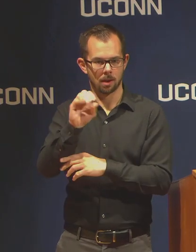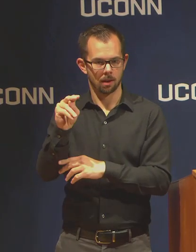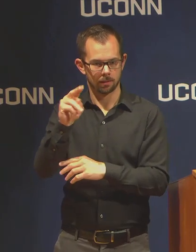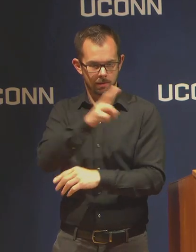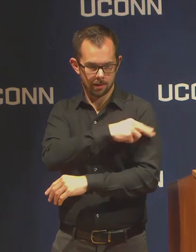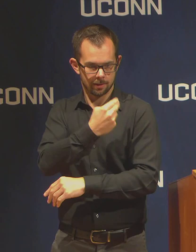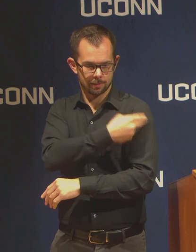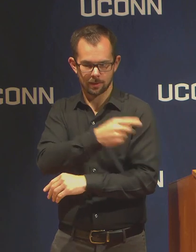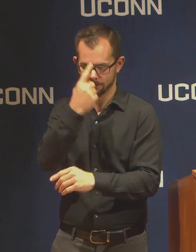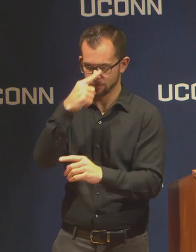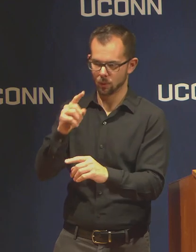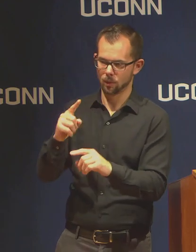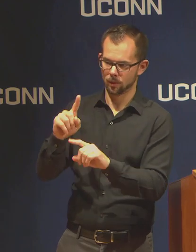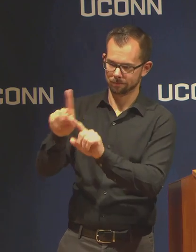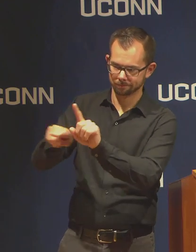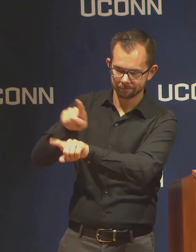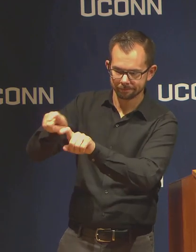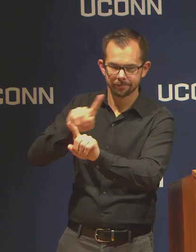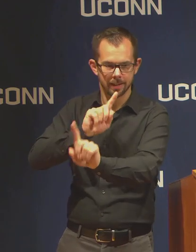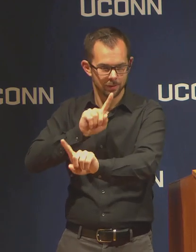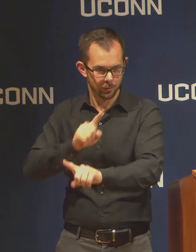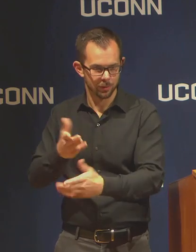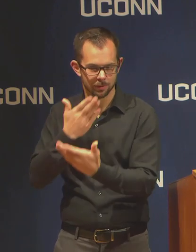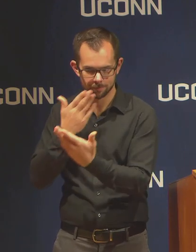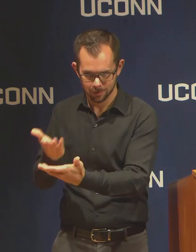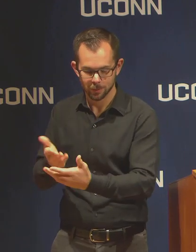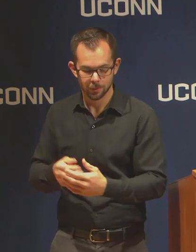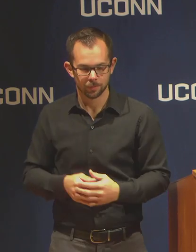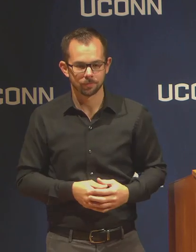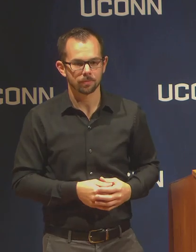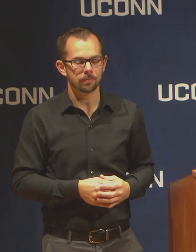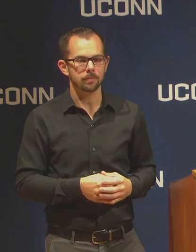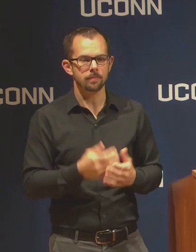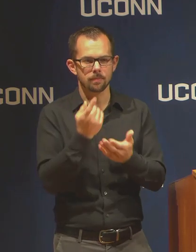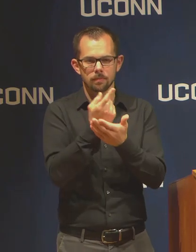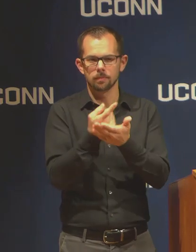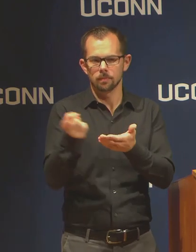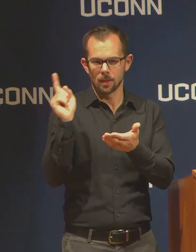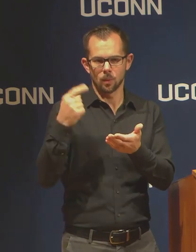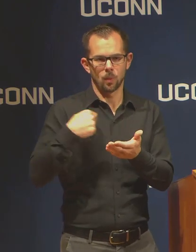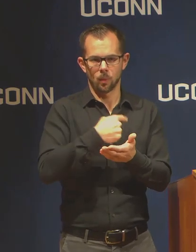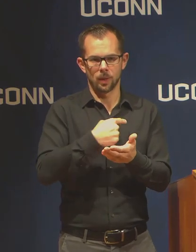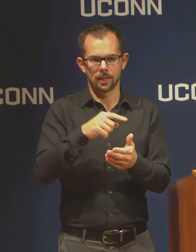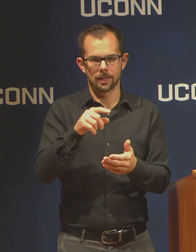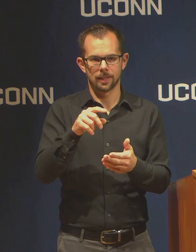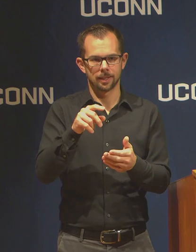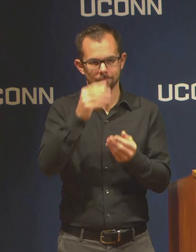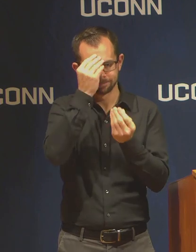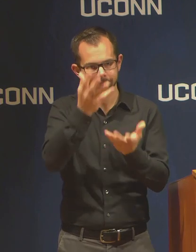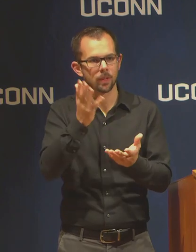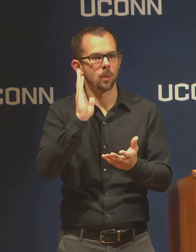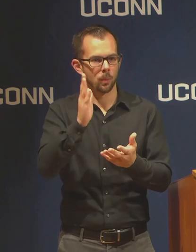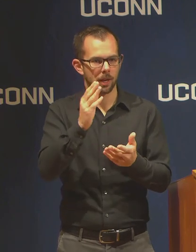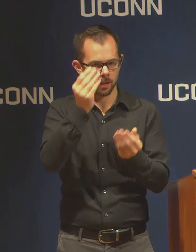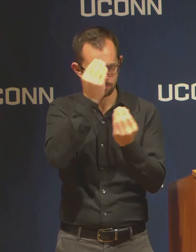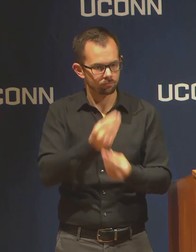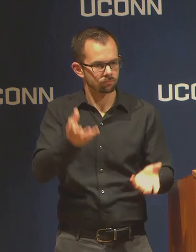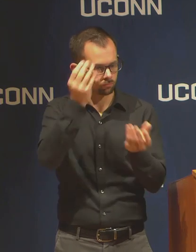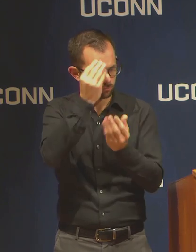We said last week that we would update you as things change, and as you know, things have.